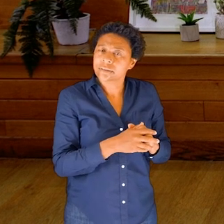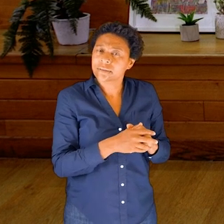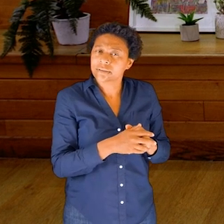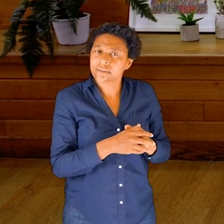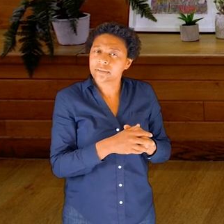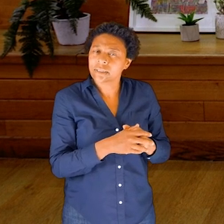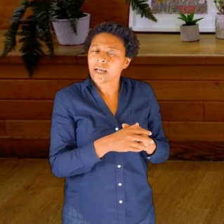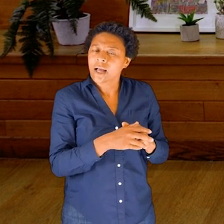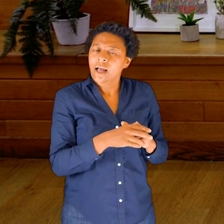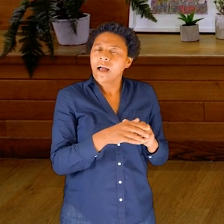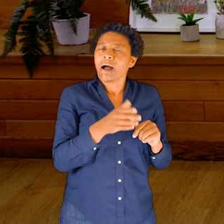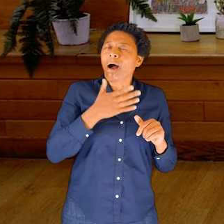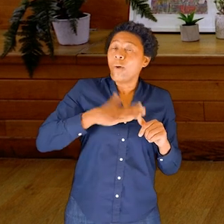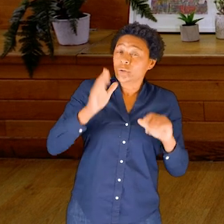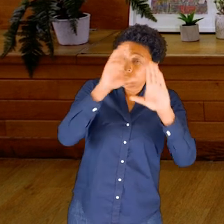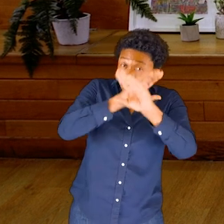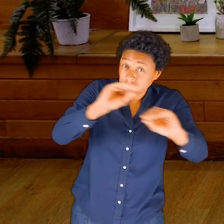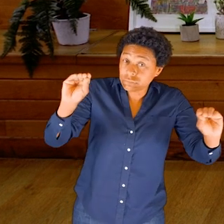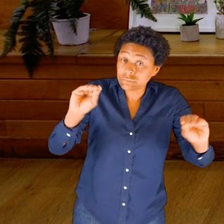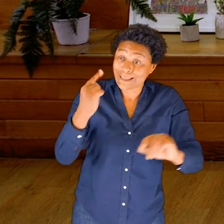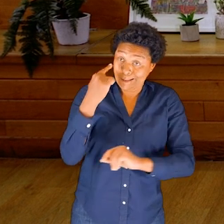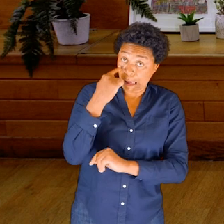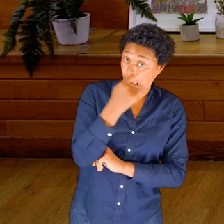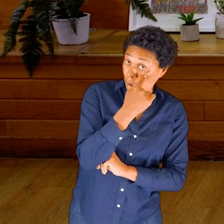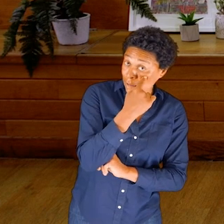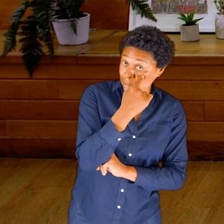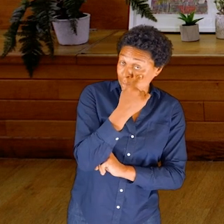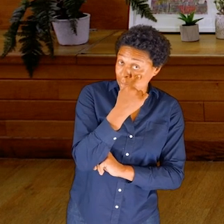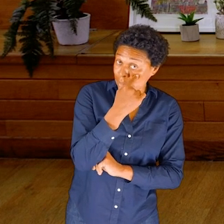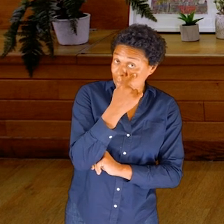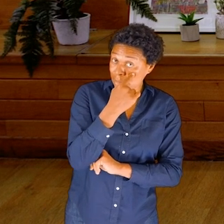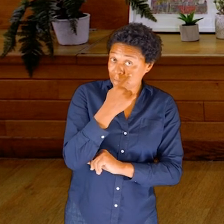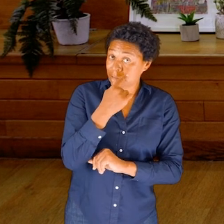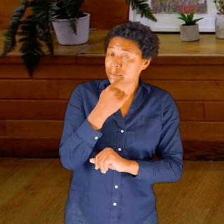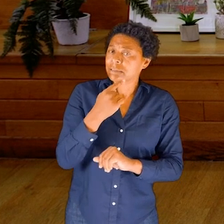I'm going to add that the eyeballs contain mostly water.